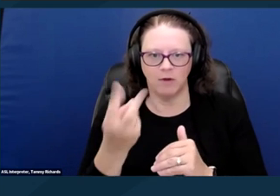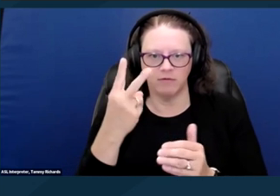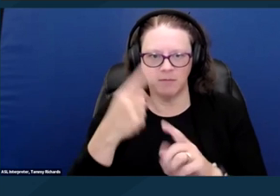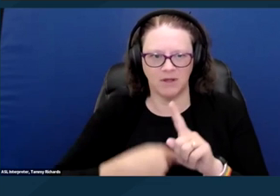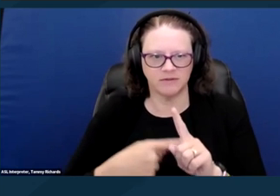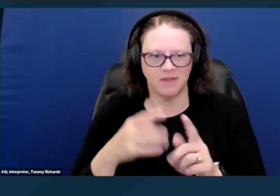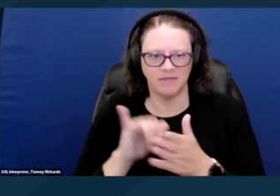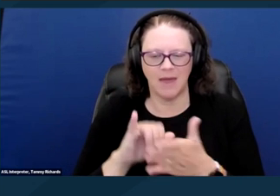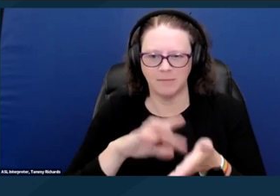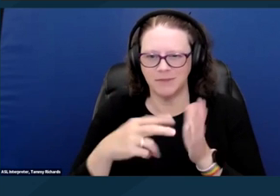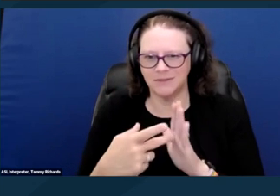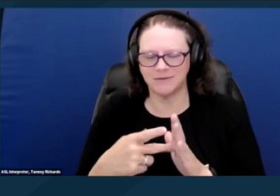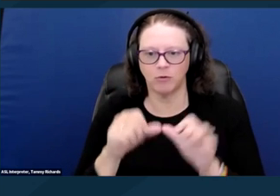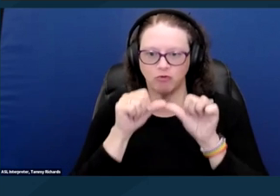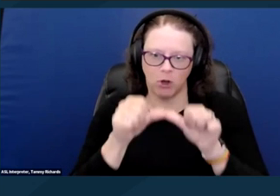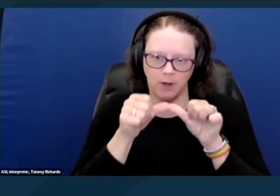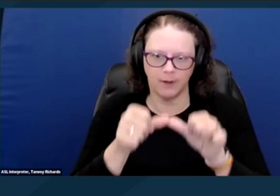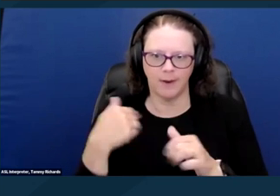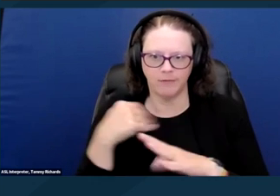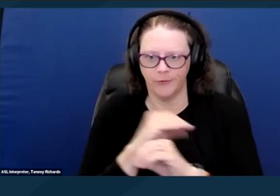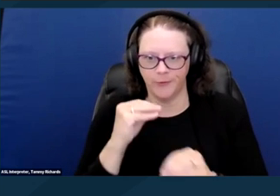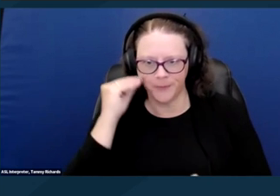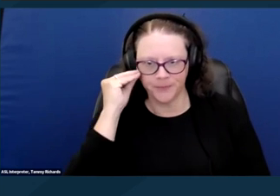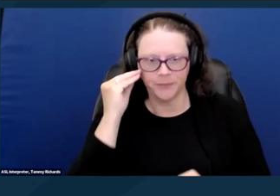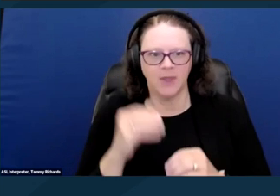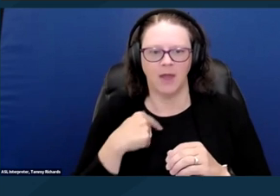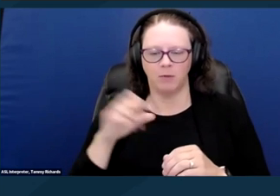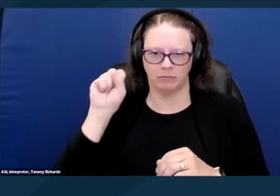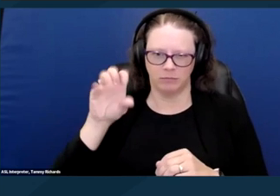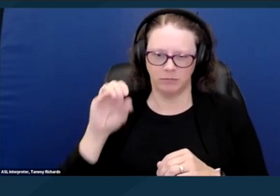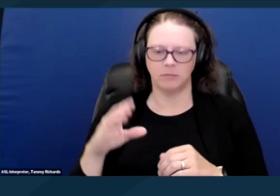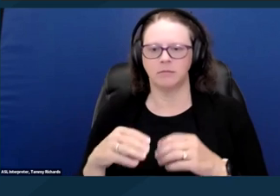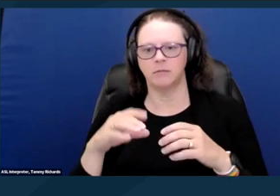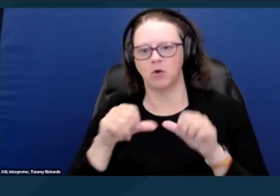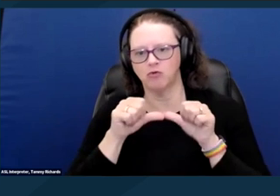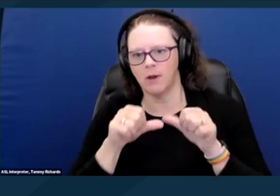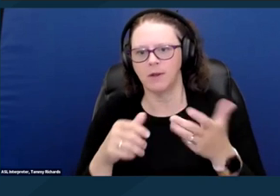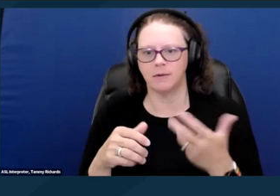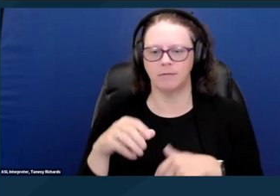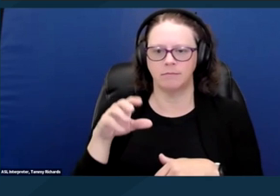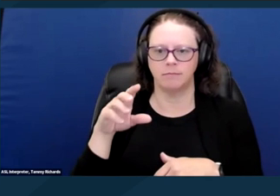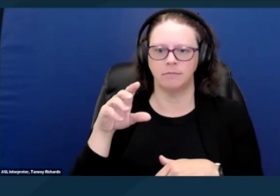And again, I'll give you California data here because so many unhoused people are in California.